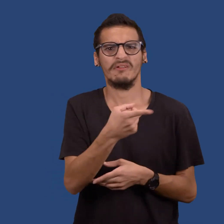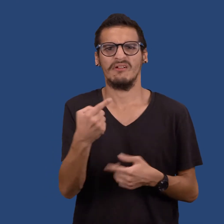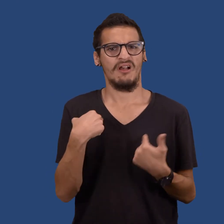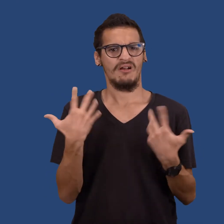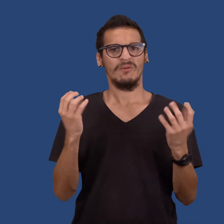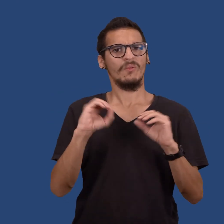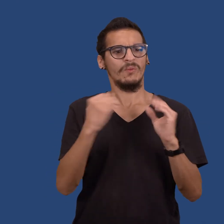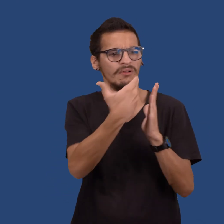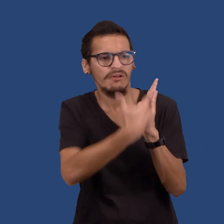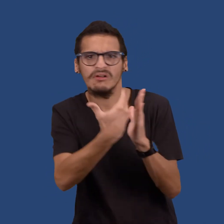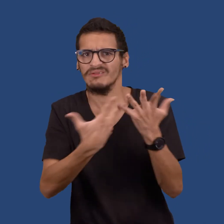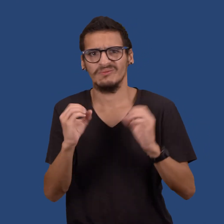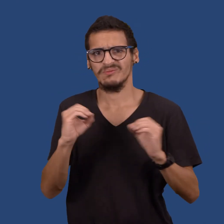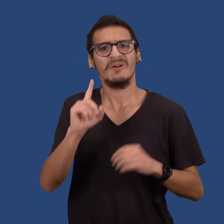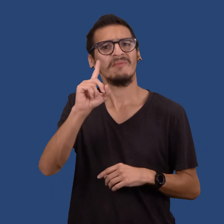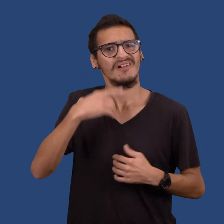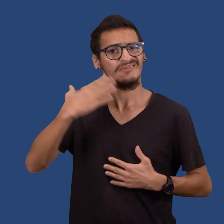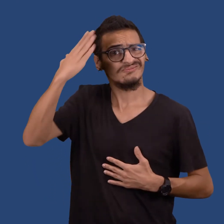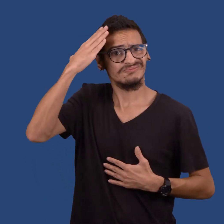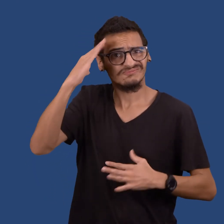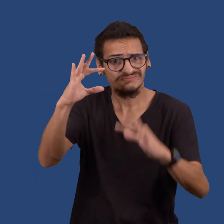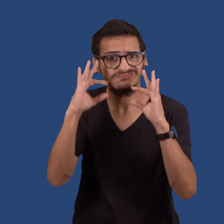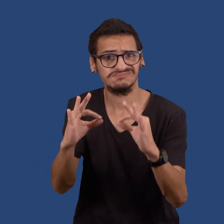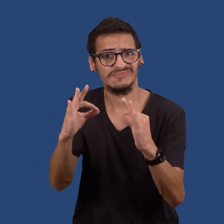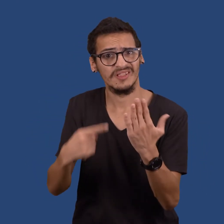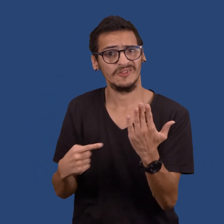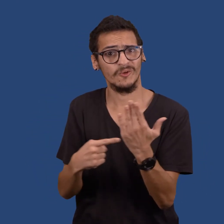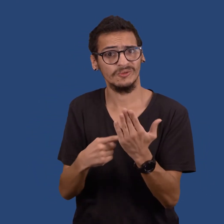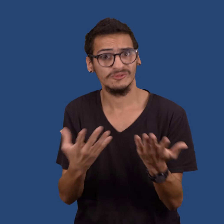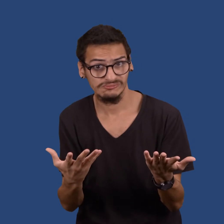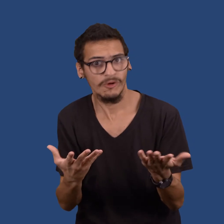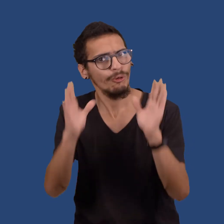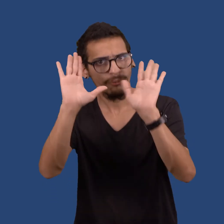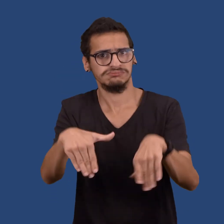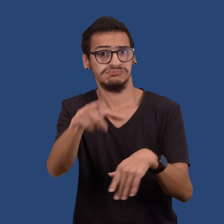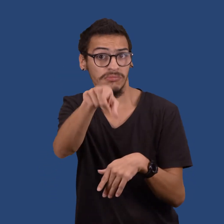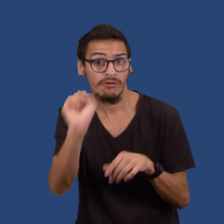Those with technical or contextual expertise also are invited to register